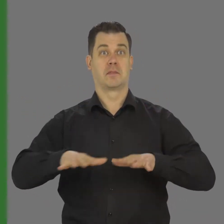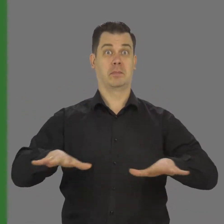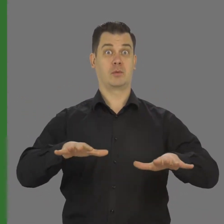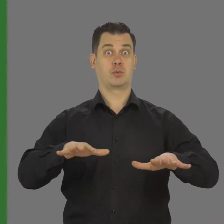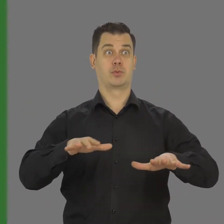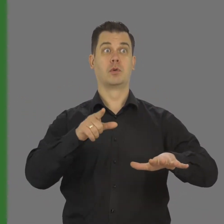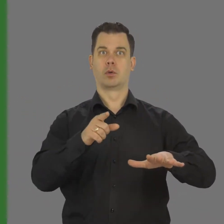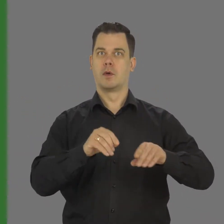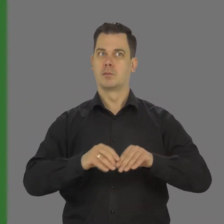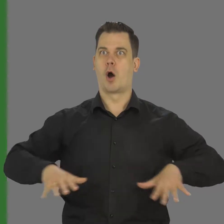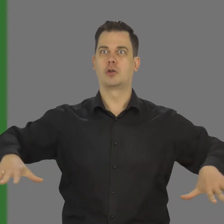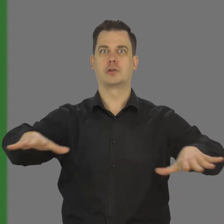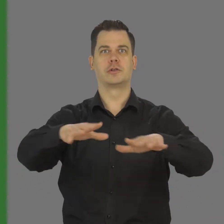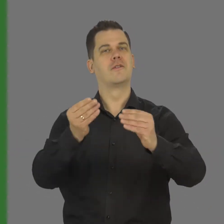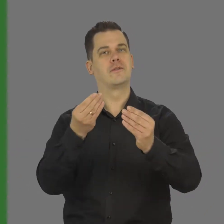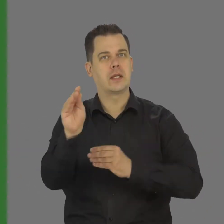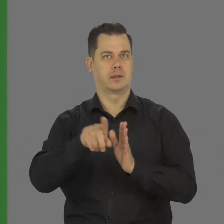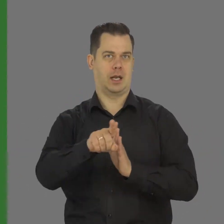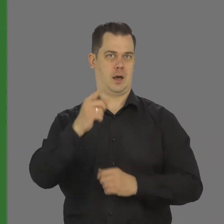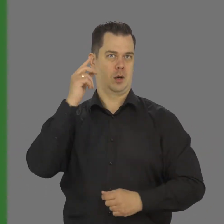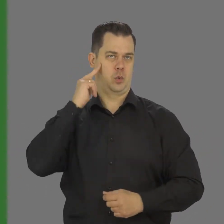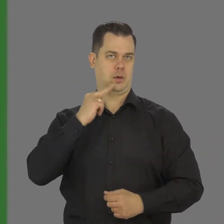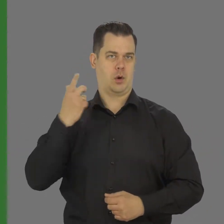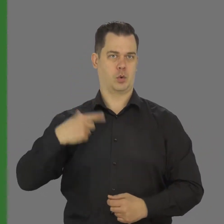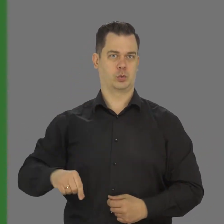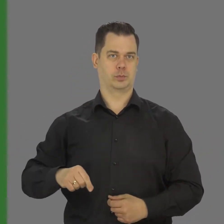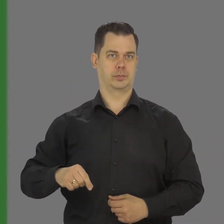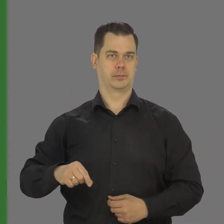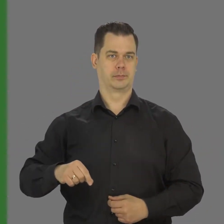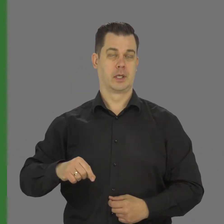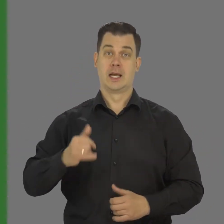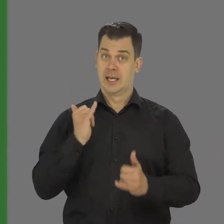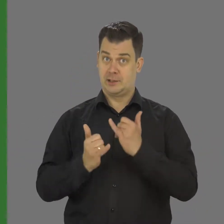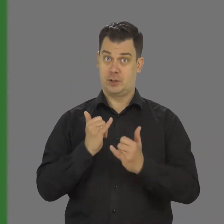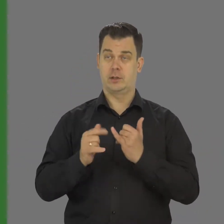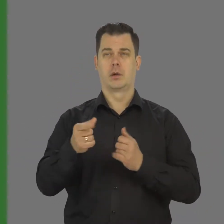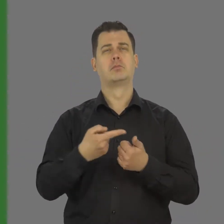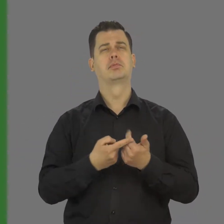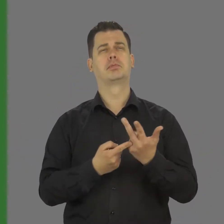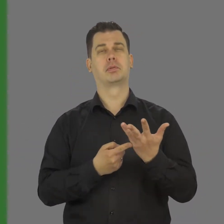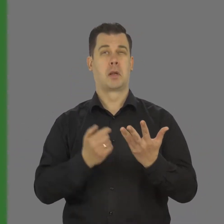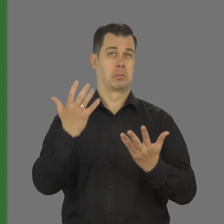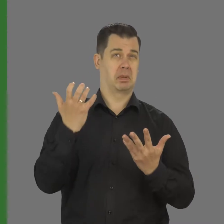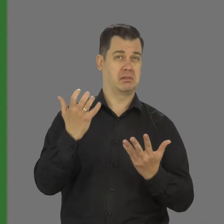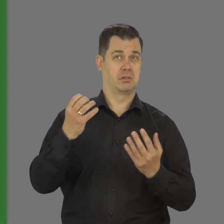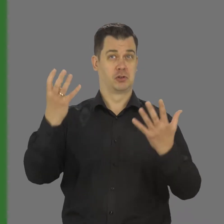will expand the circle of your potentials recipients and customers. As you saw the numbers at the beginning of the material,